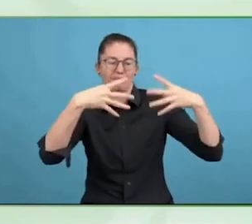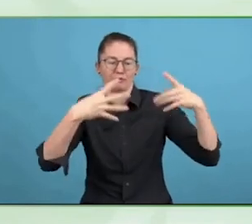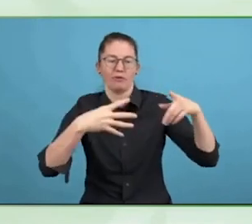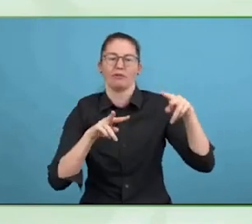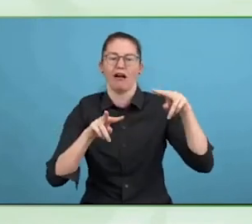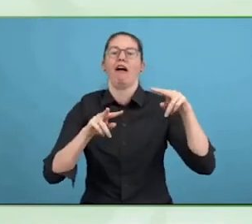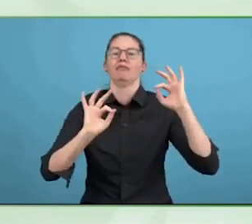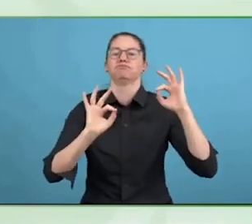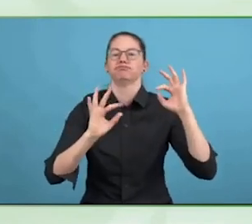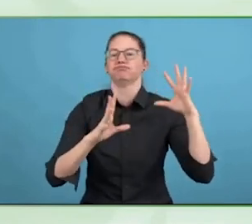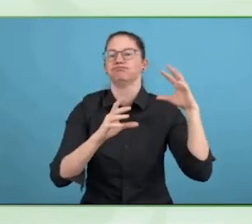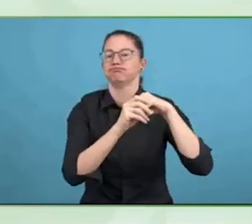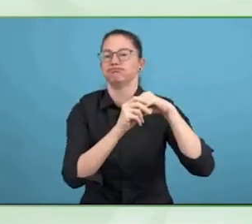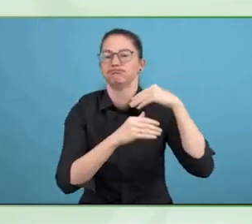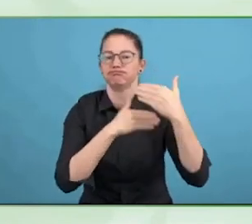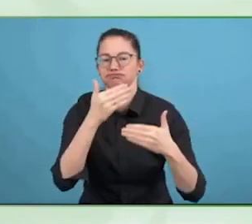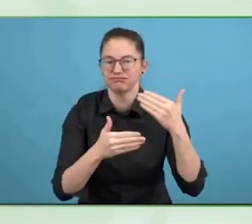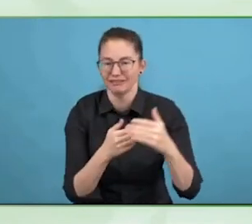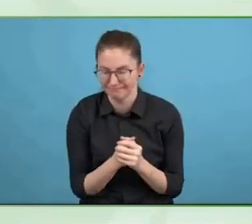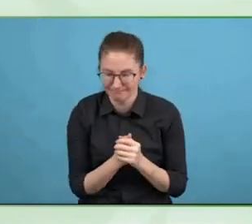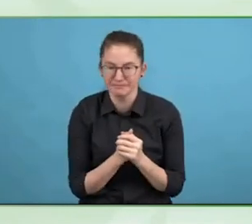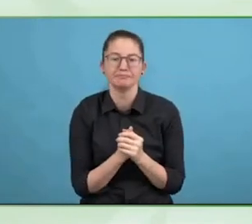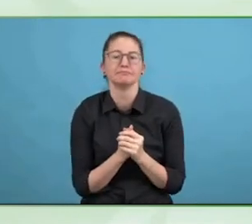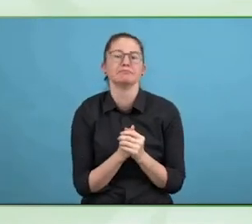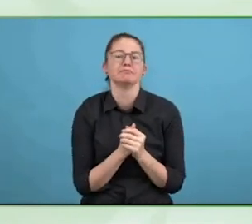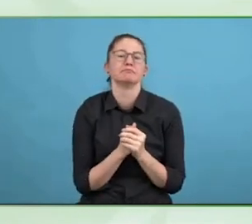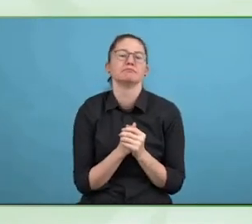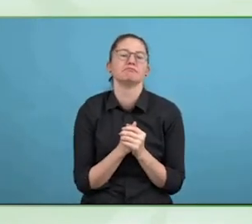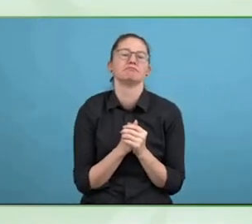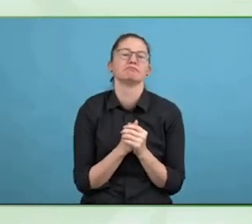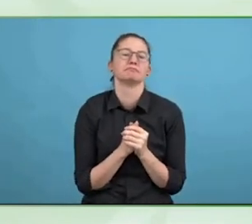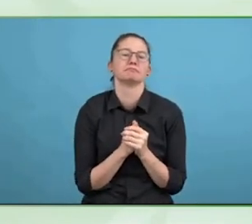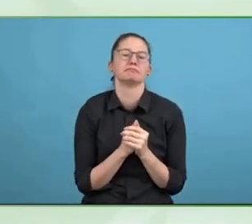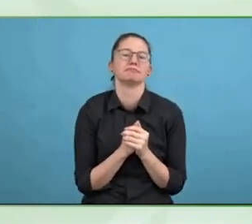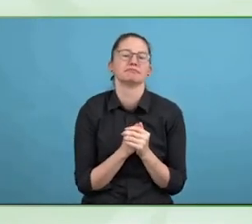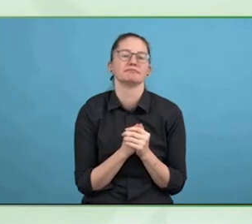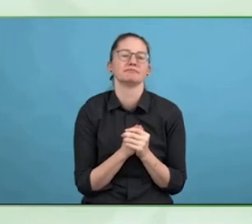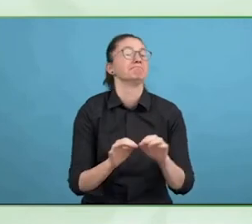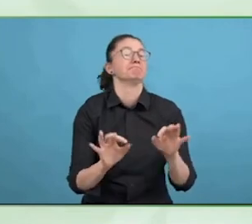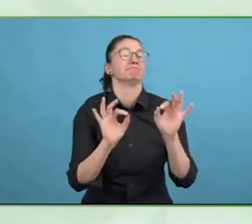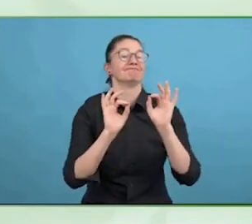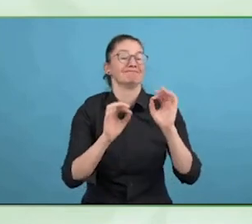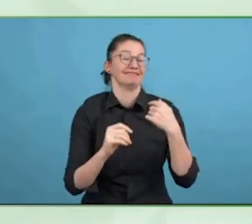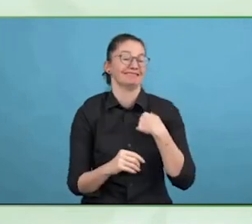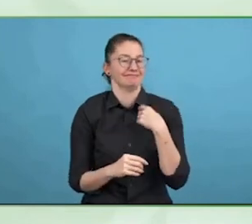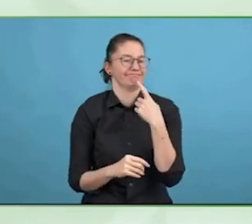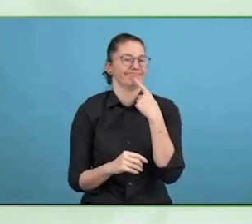What I want to do is give Josh the opportunity to give a quick